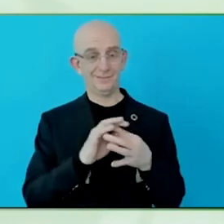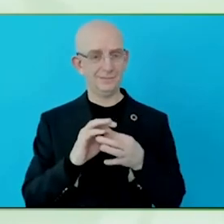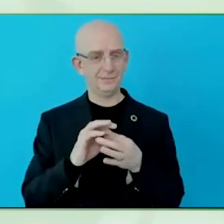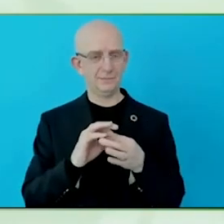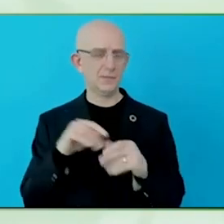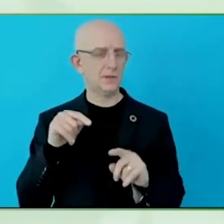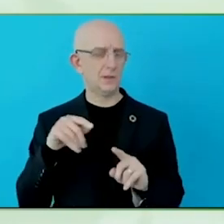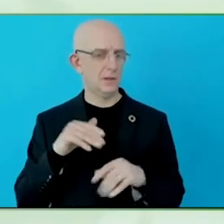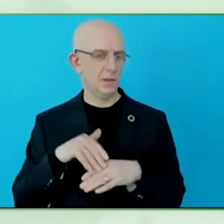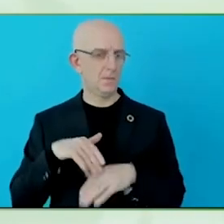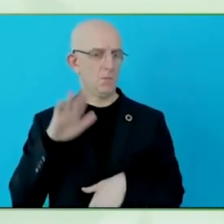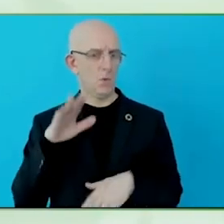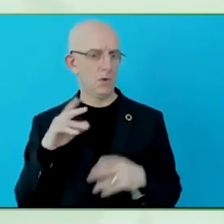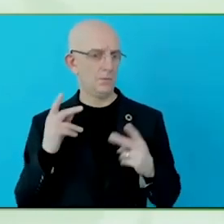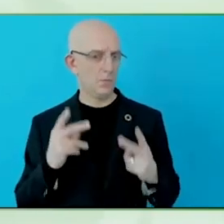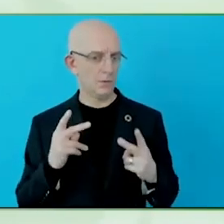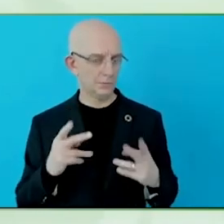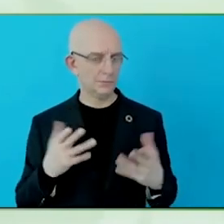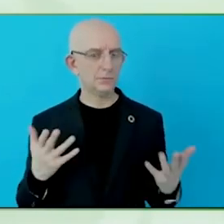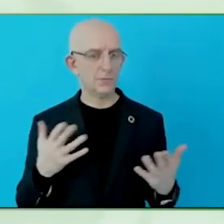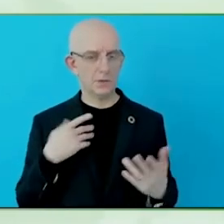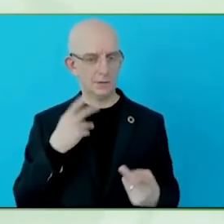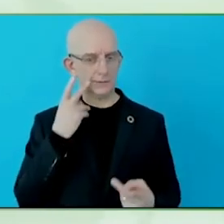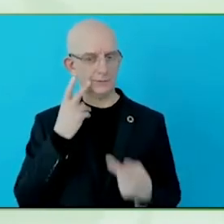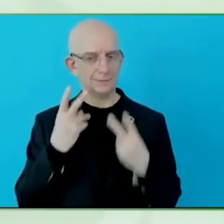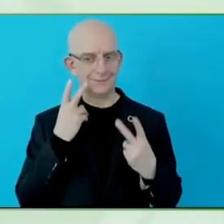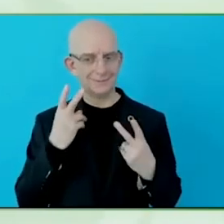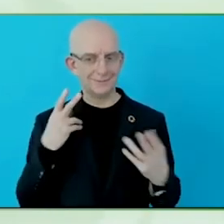But also making the critical decision, is this the product for me?